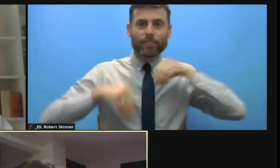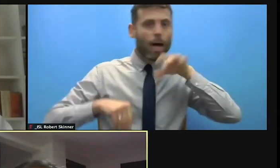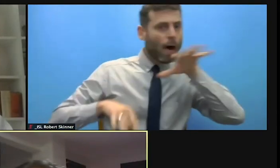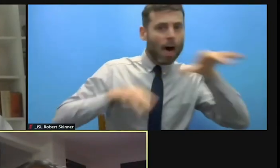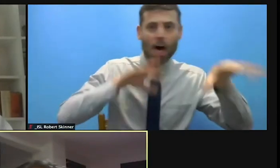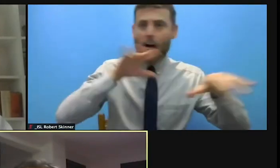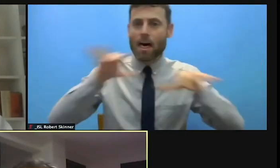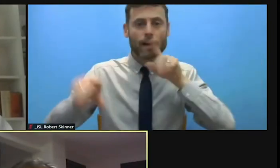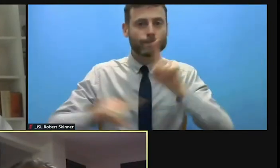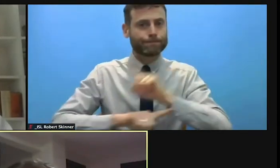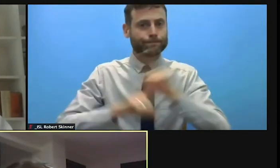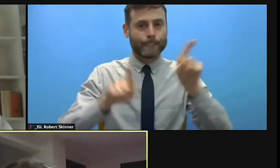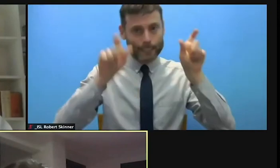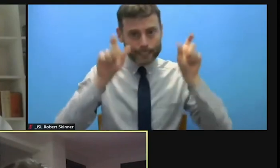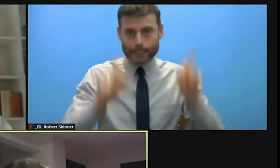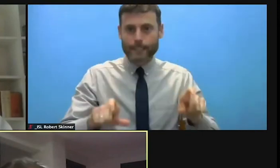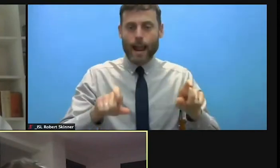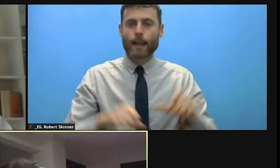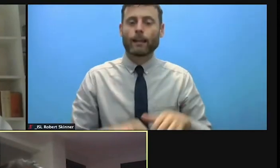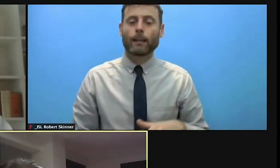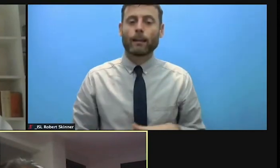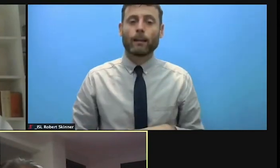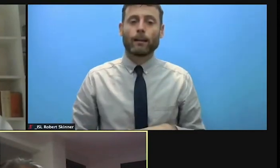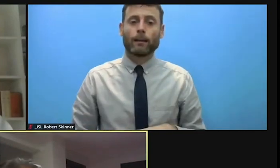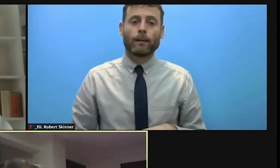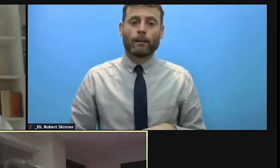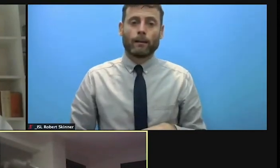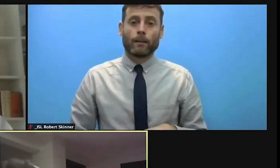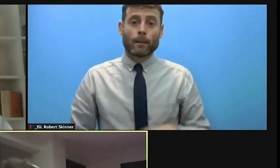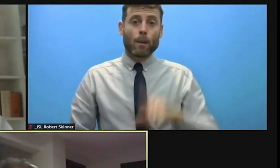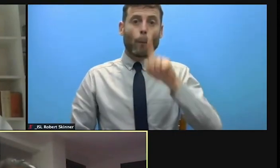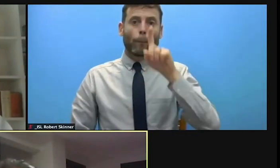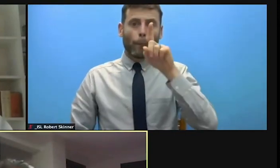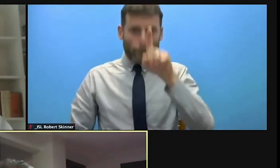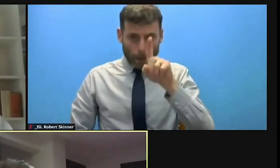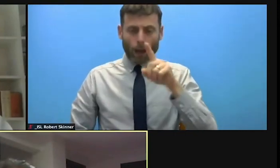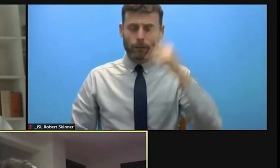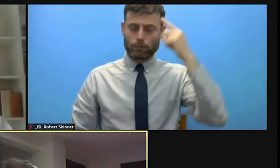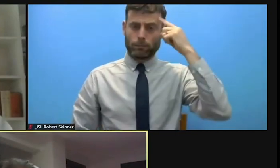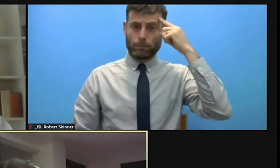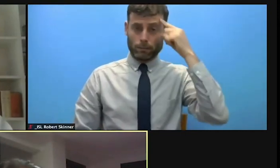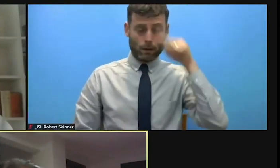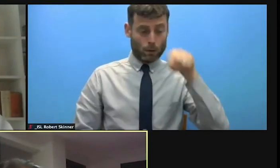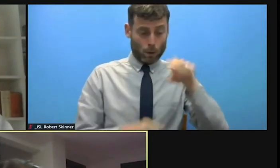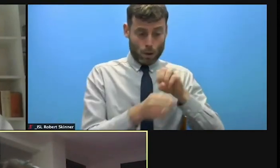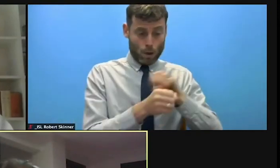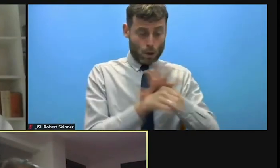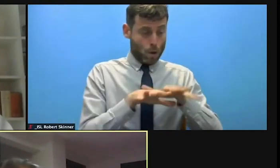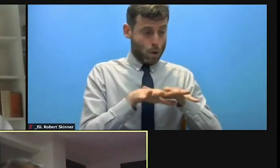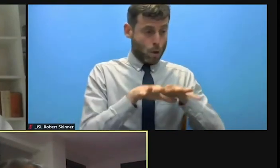While climate change increases the frequency and intensity of these efforts. And of course